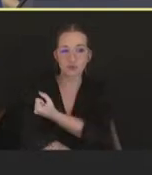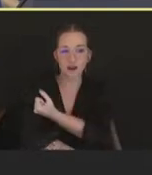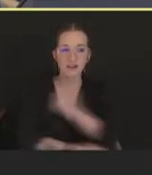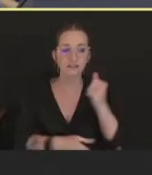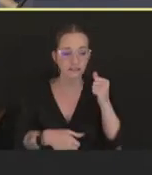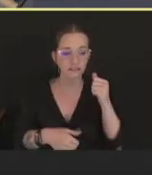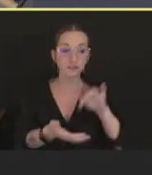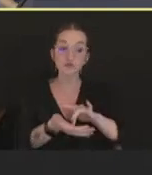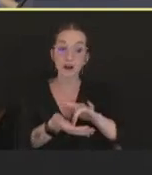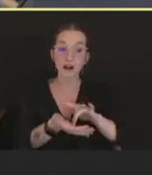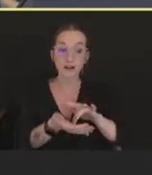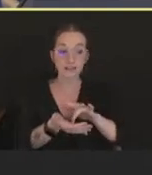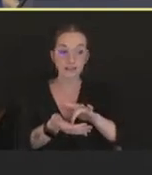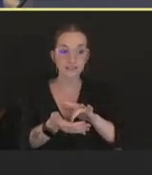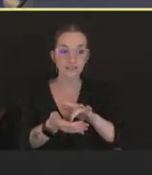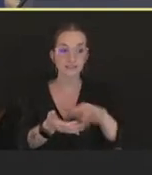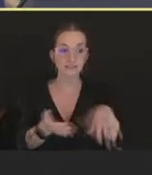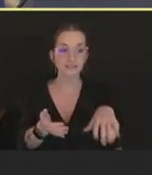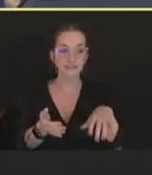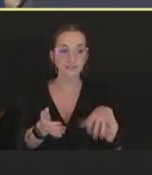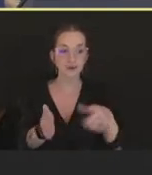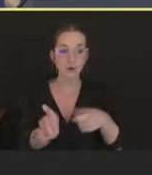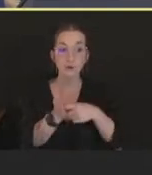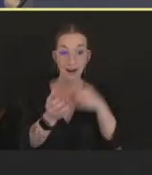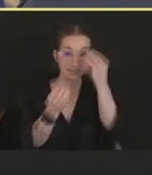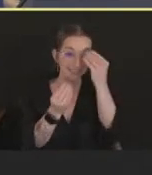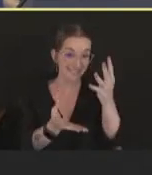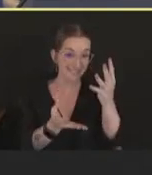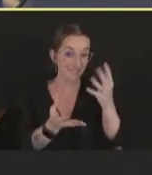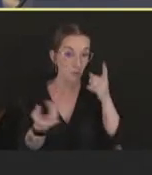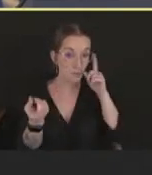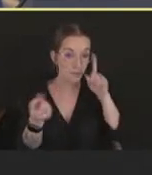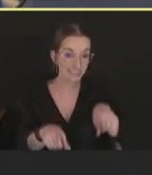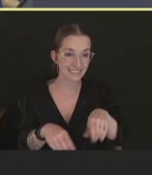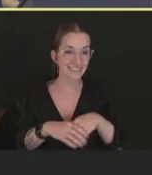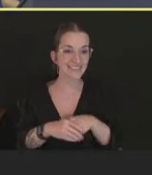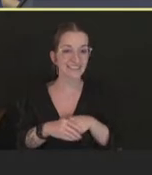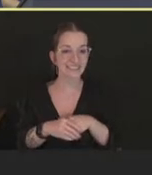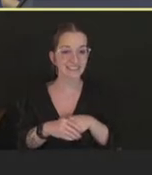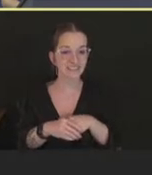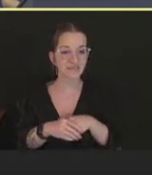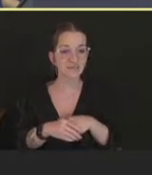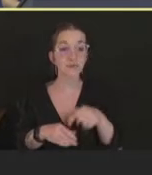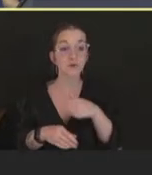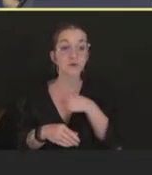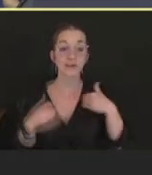Globally, and in the United States, supply of JYNNEOS vaccine is currently limited, but the U.S.